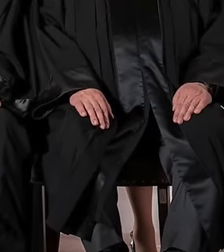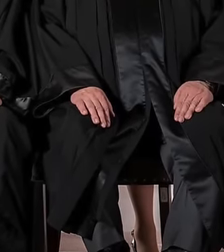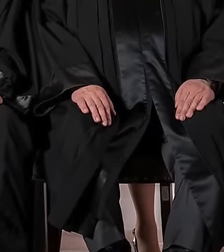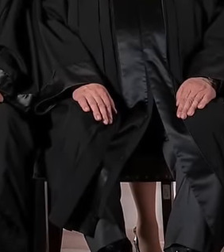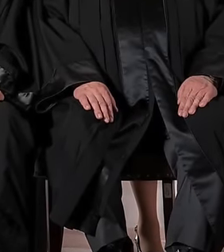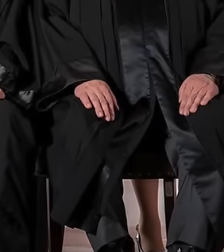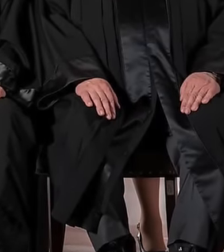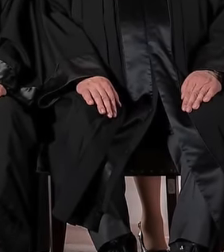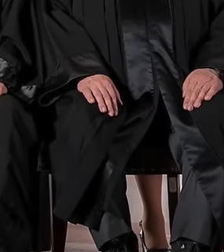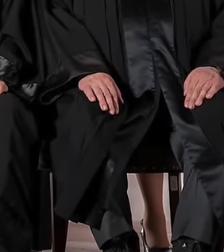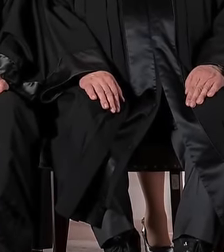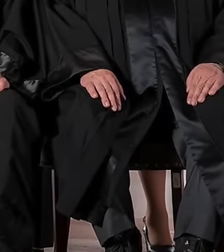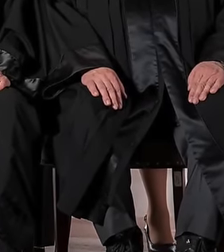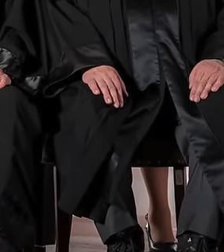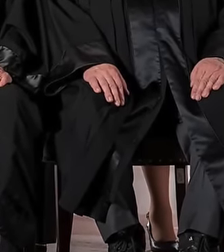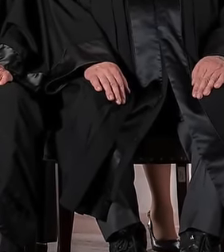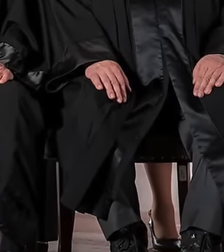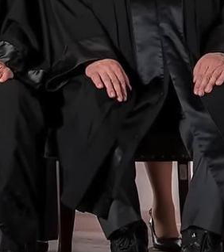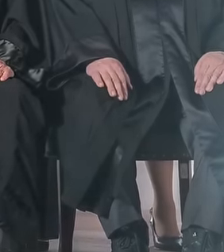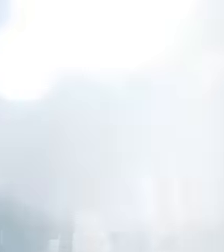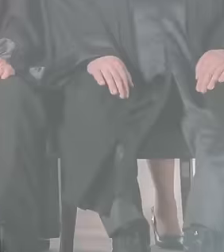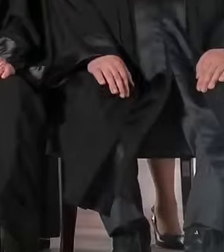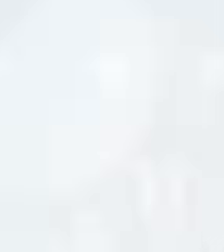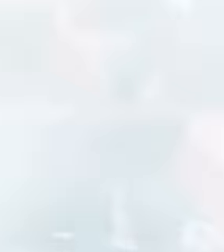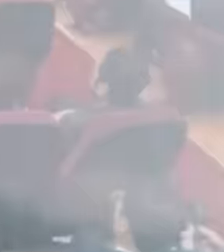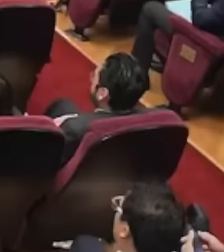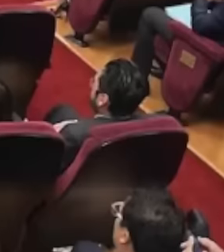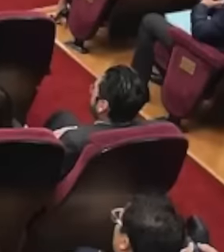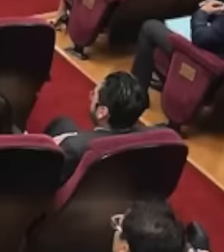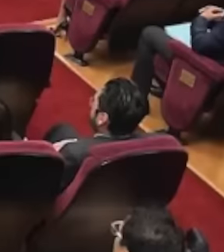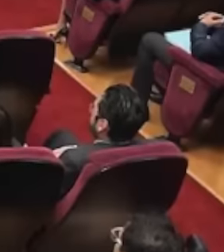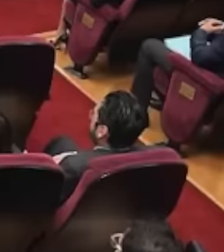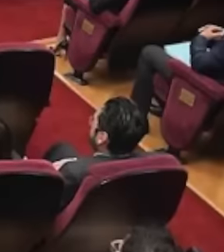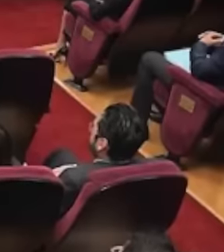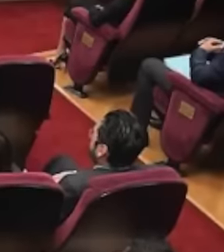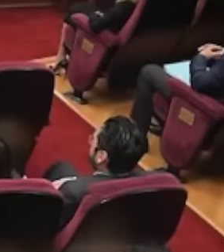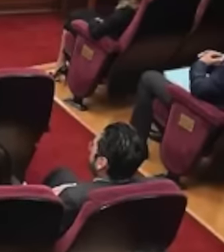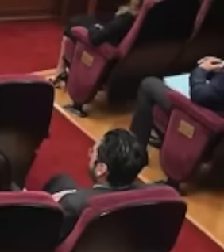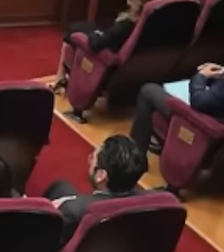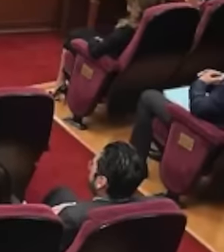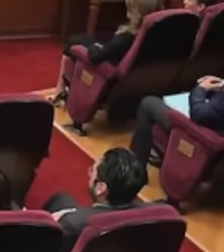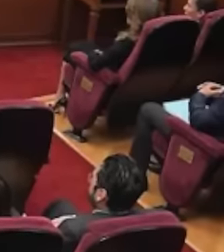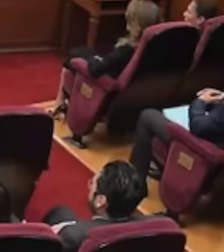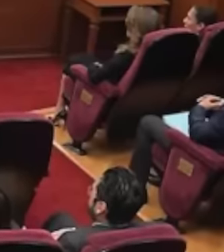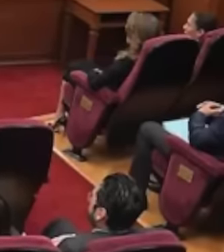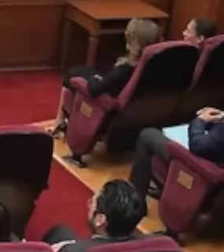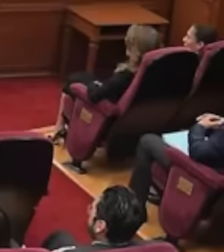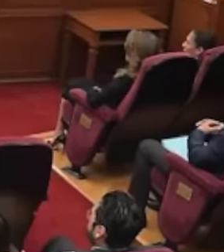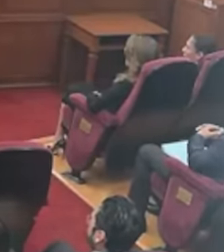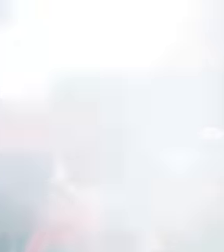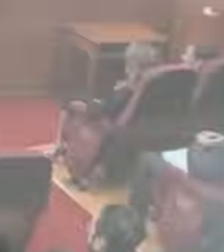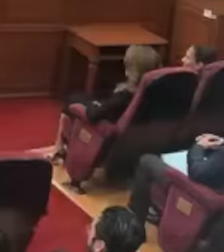ministers who are currently working in these offices will be practically in